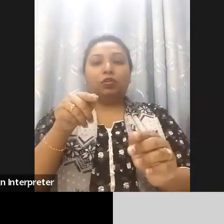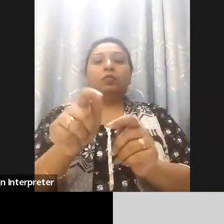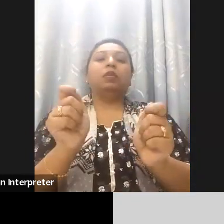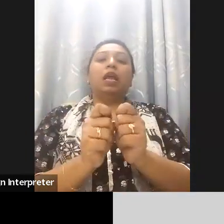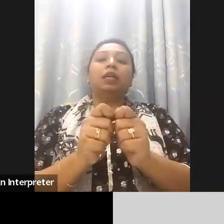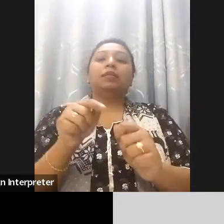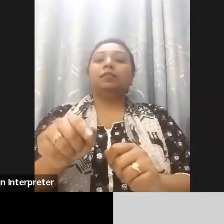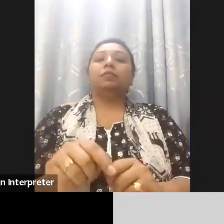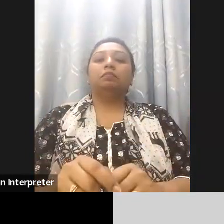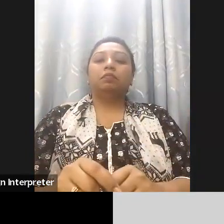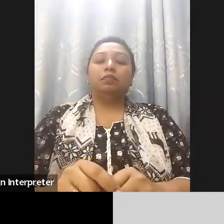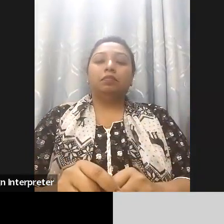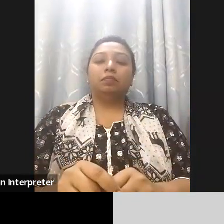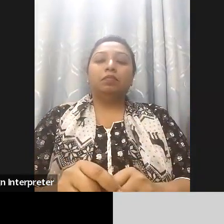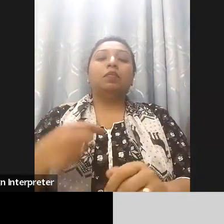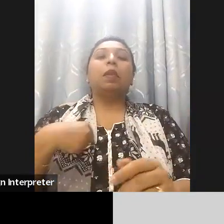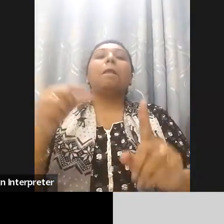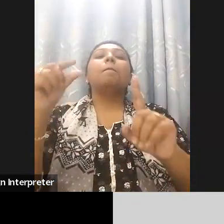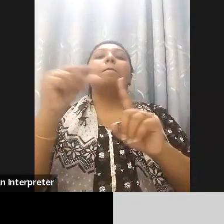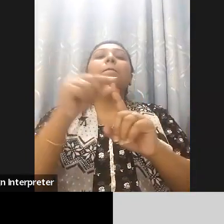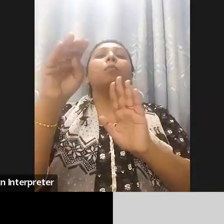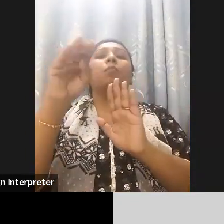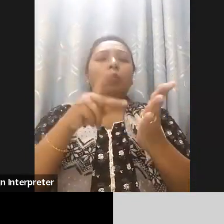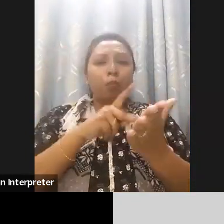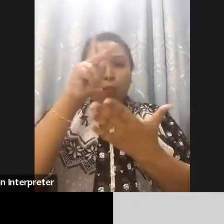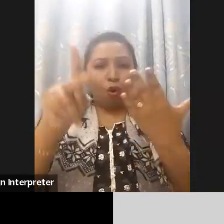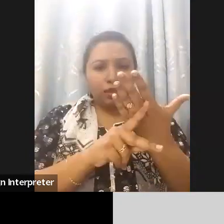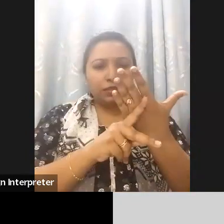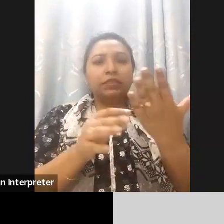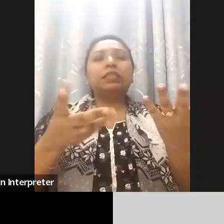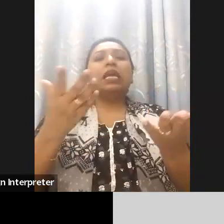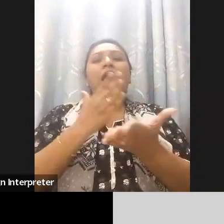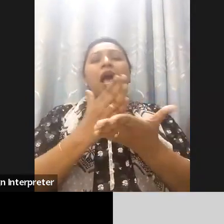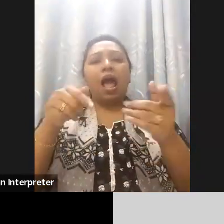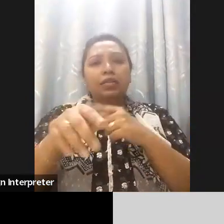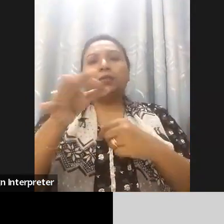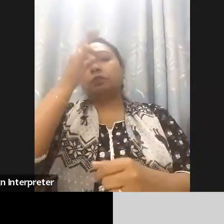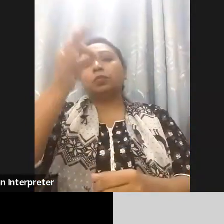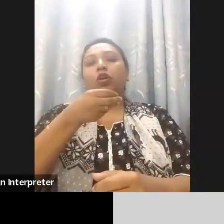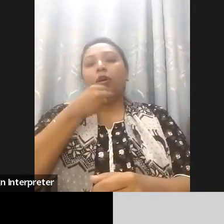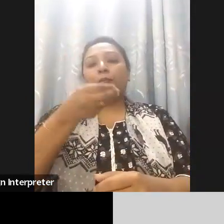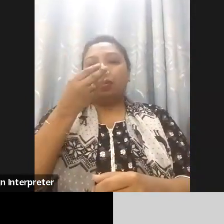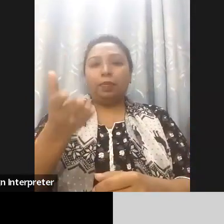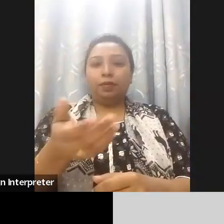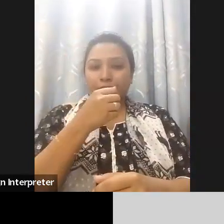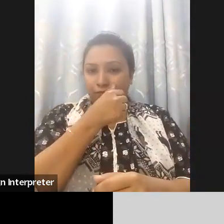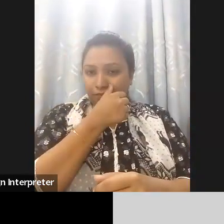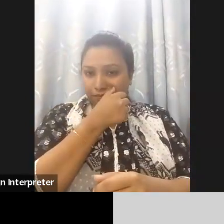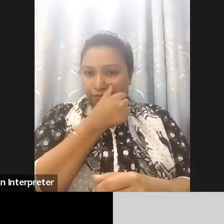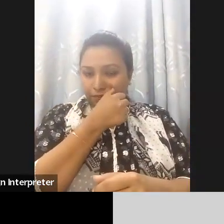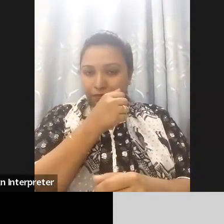interesting projects and tools that G3ict has created. Dr Duhem please. Thank you Lourdes, and